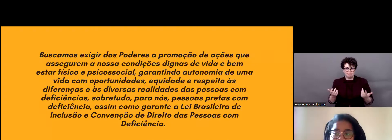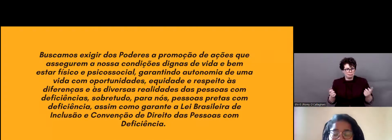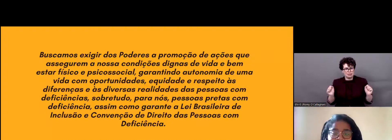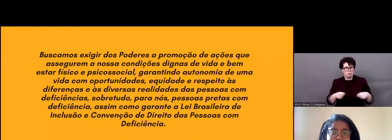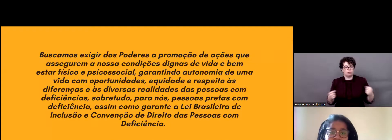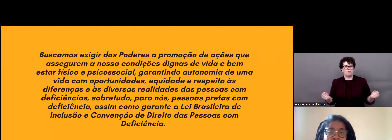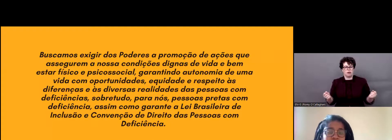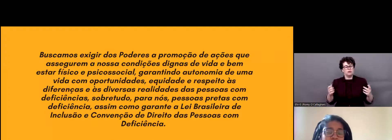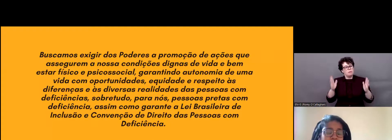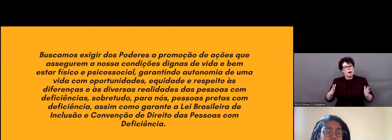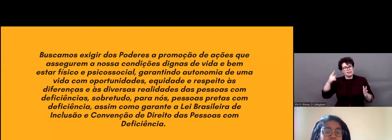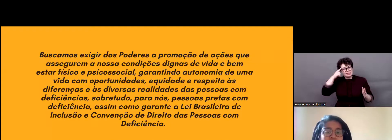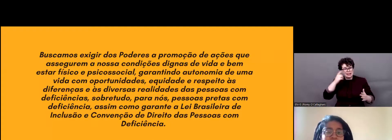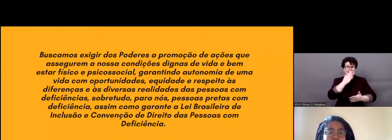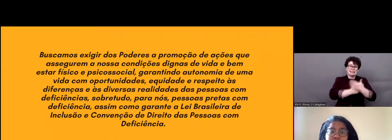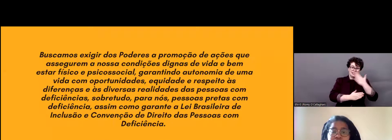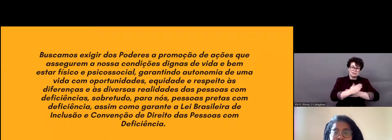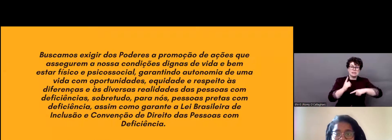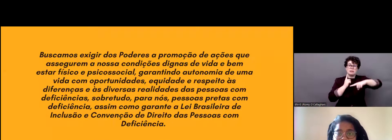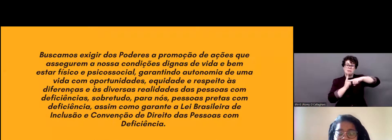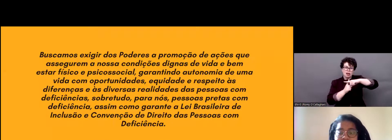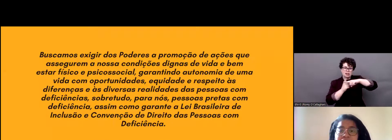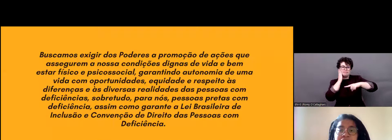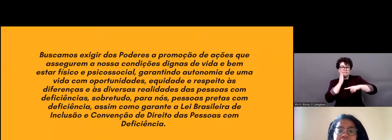dynamic, we had many denouncements of